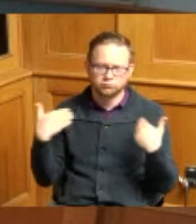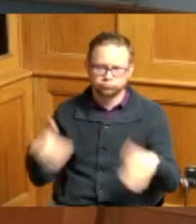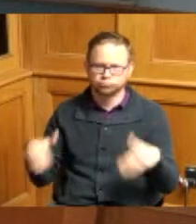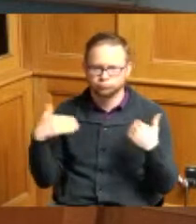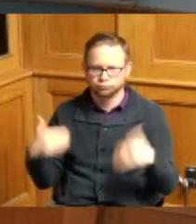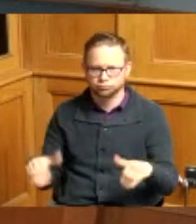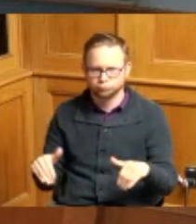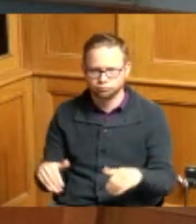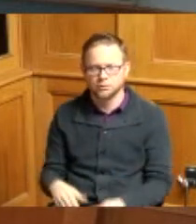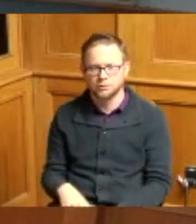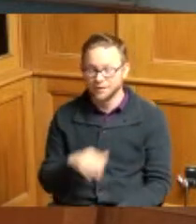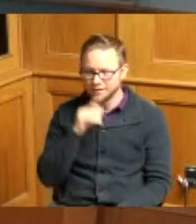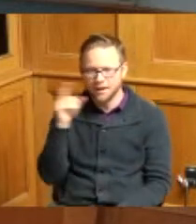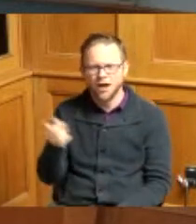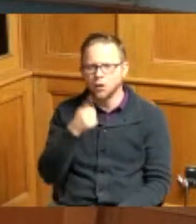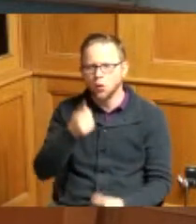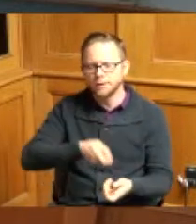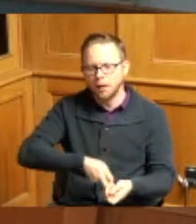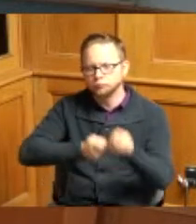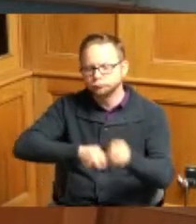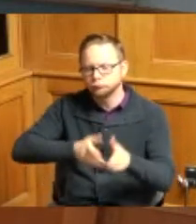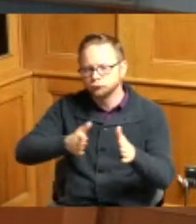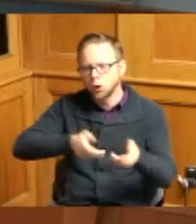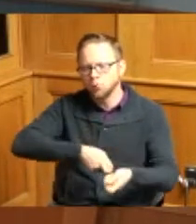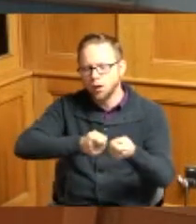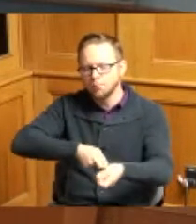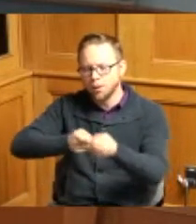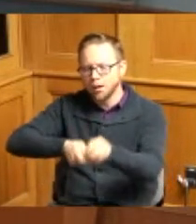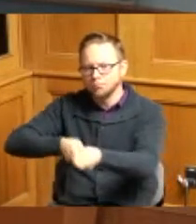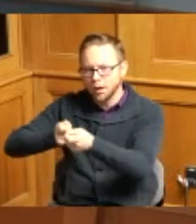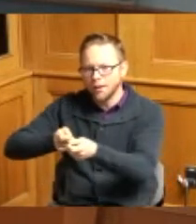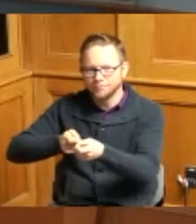the road while they've while they're they've got it dug up that's right let's do it that's the six